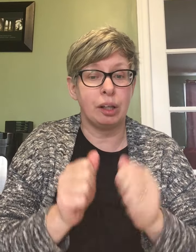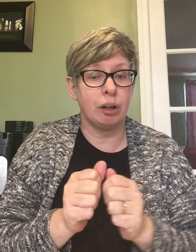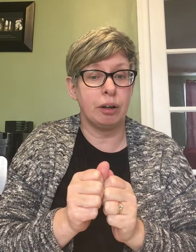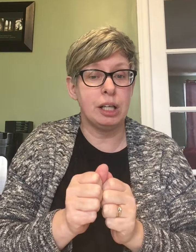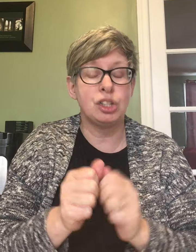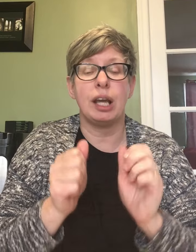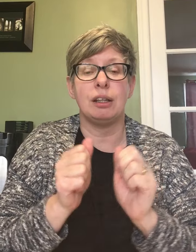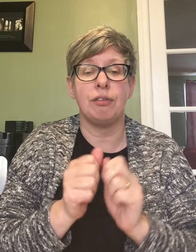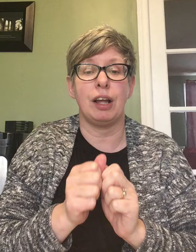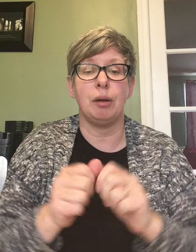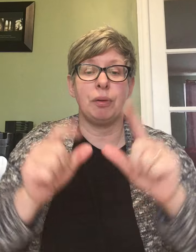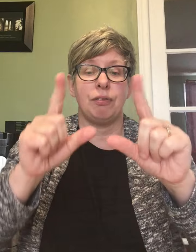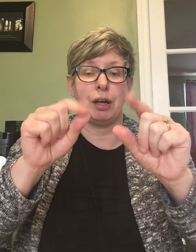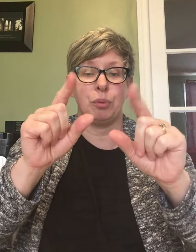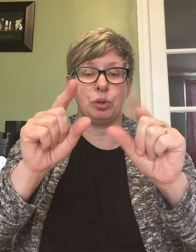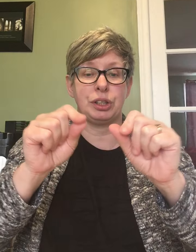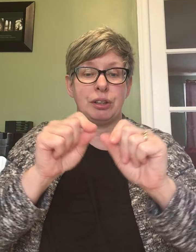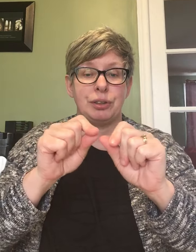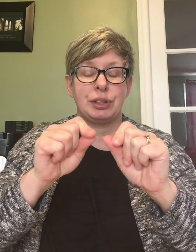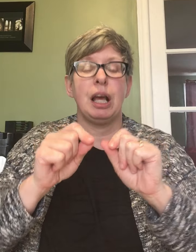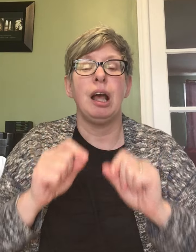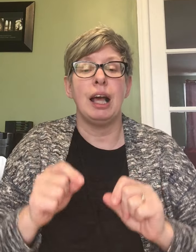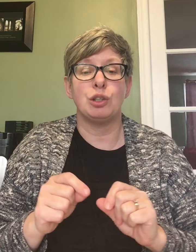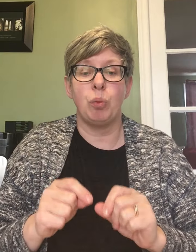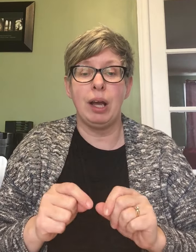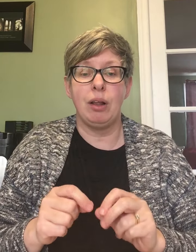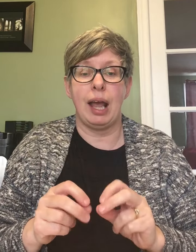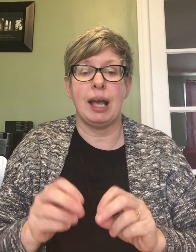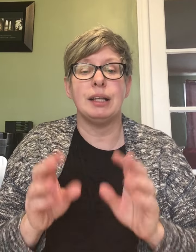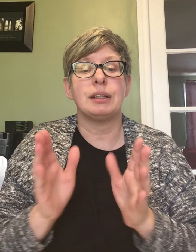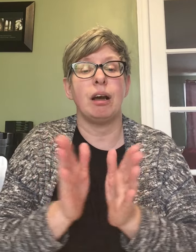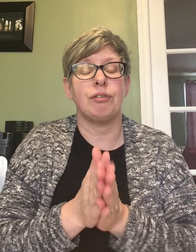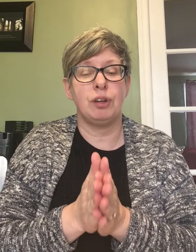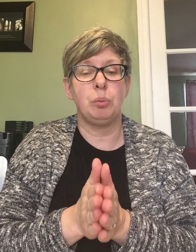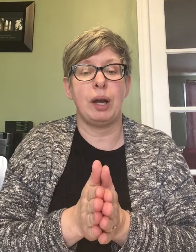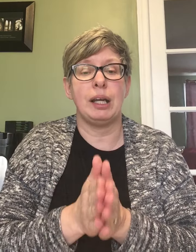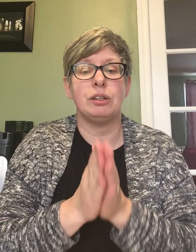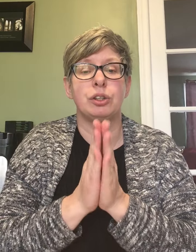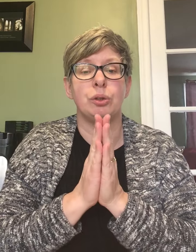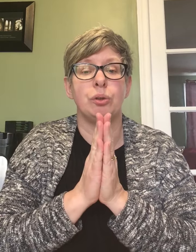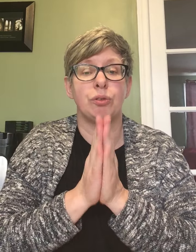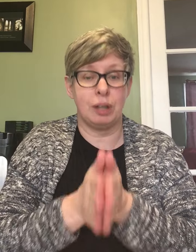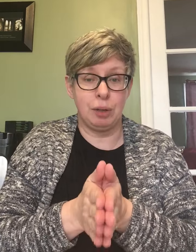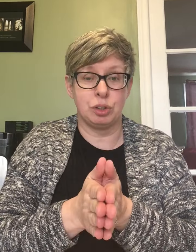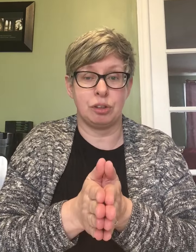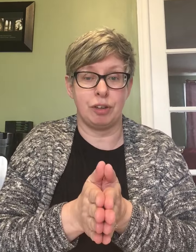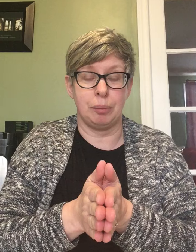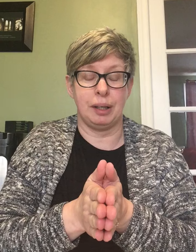encourage and develop fine motor skills as well as a fun way to for language development